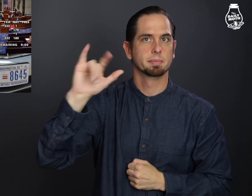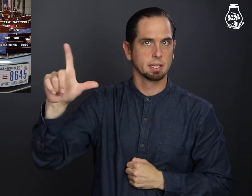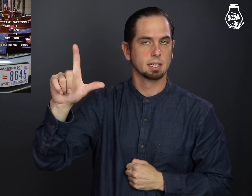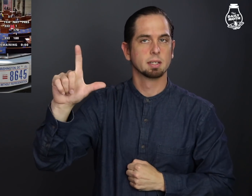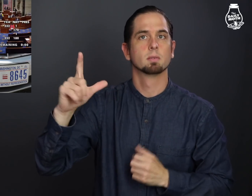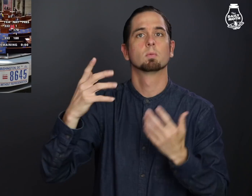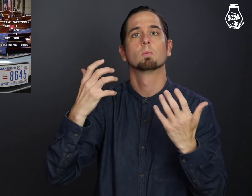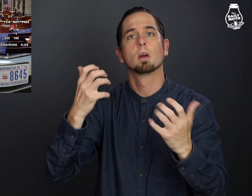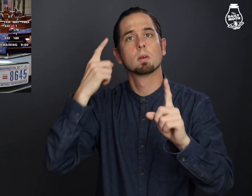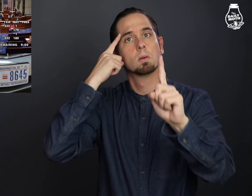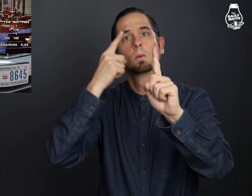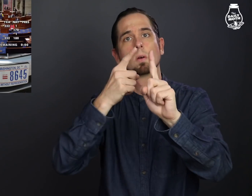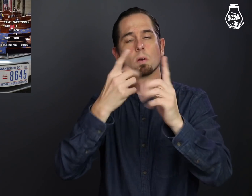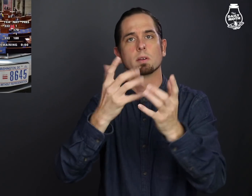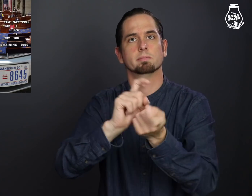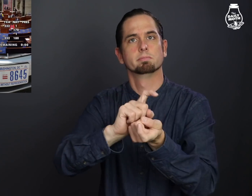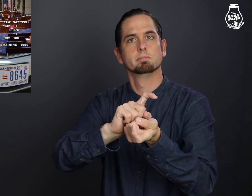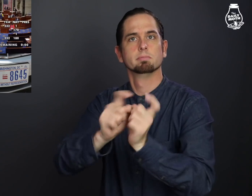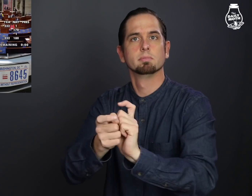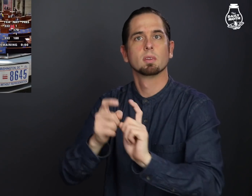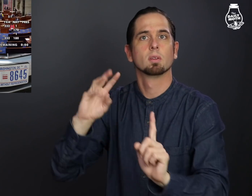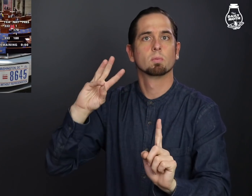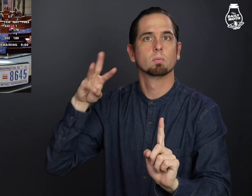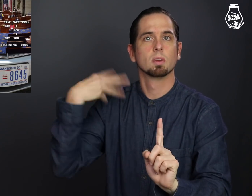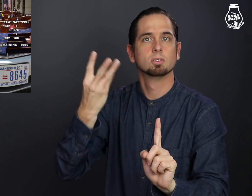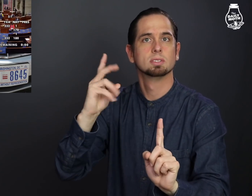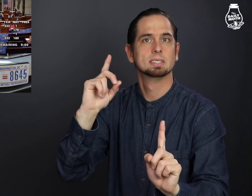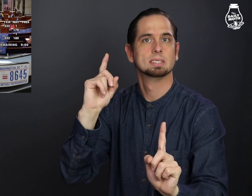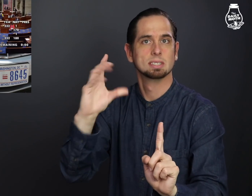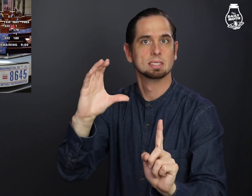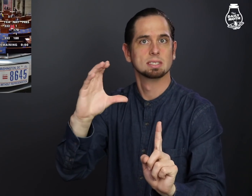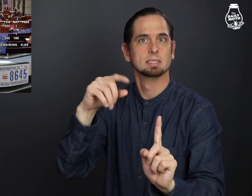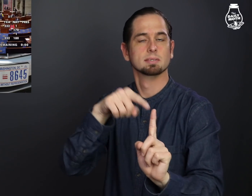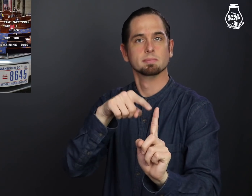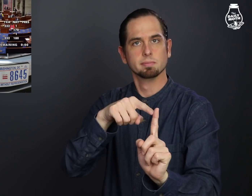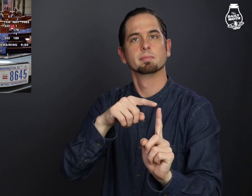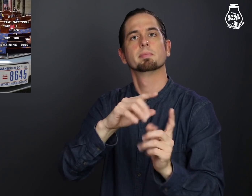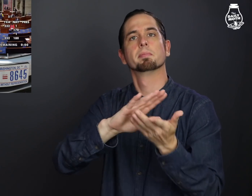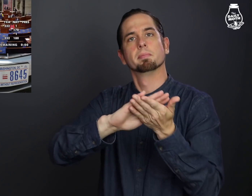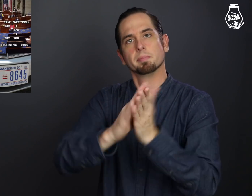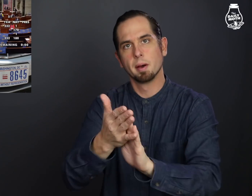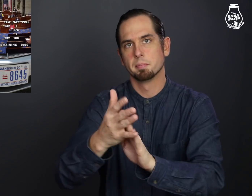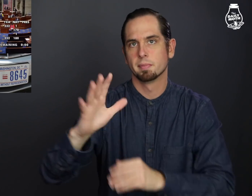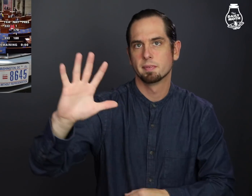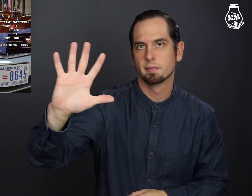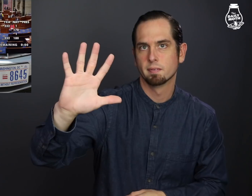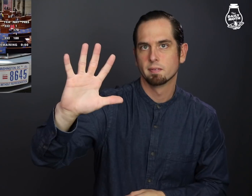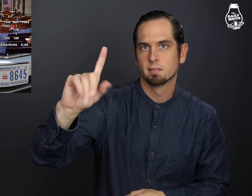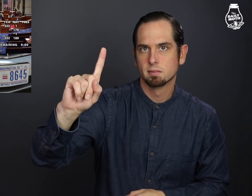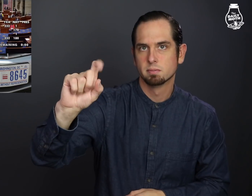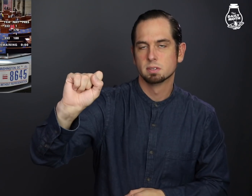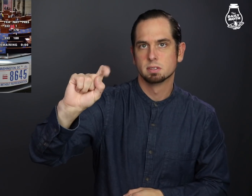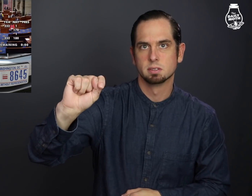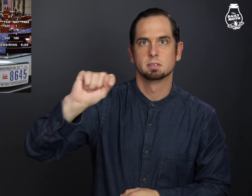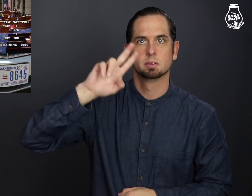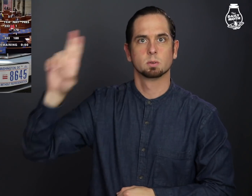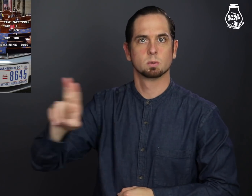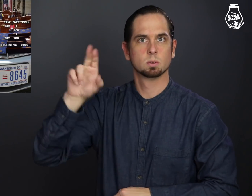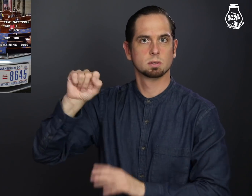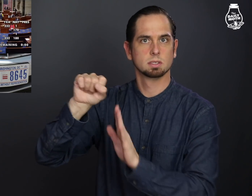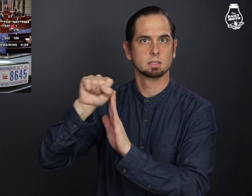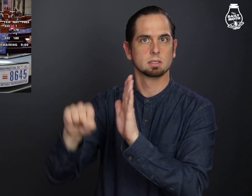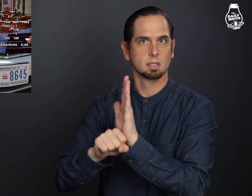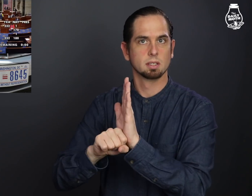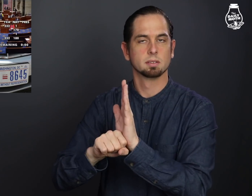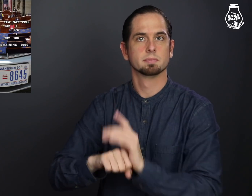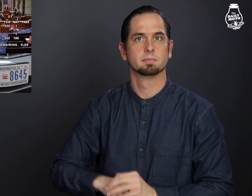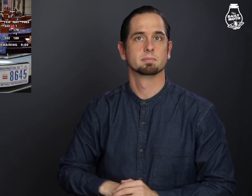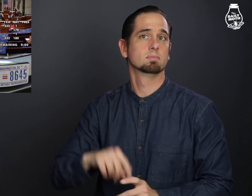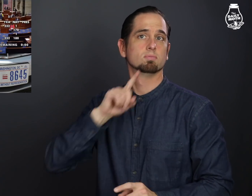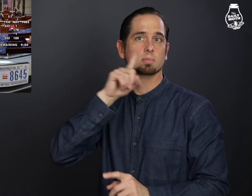a bill to turn Washington, D.C. into the 51st U.S. state.